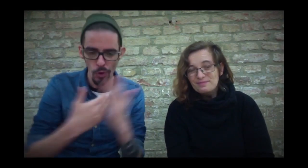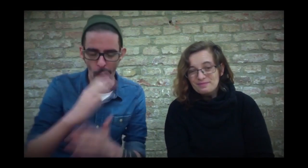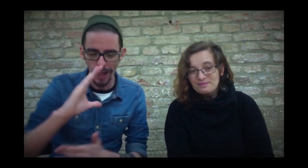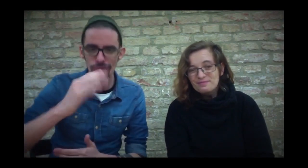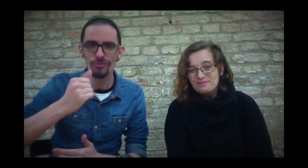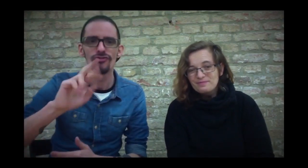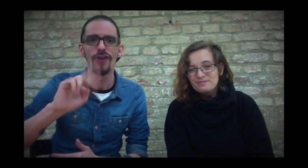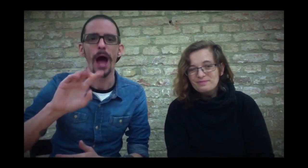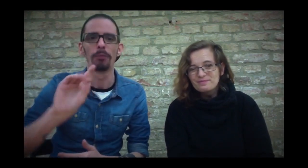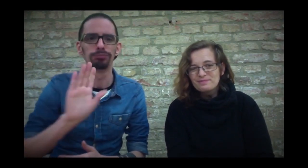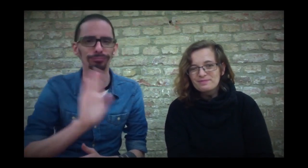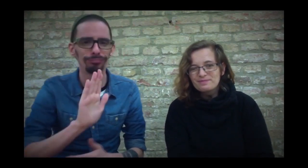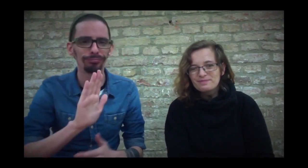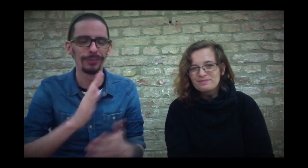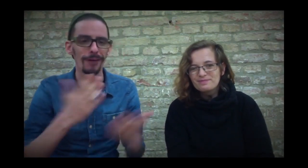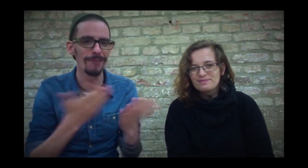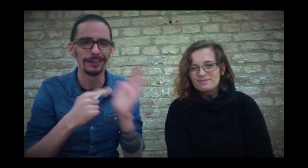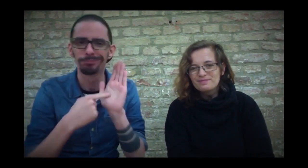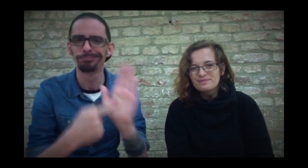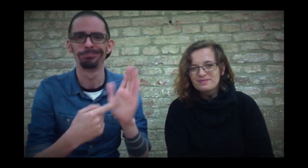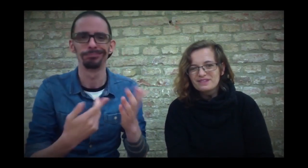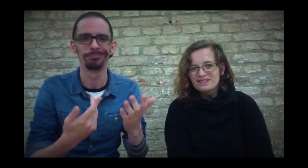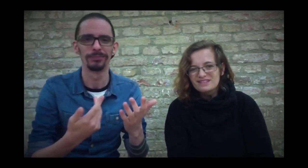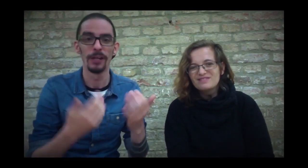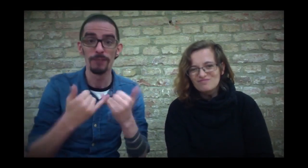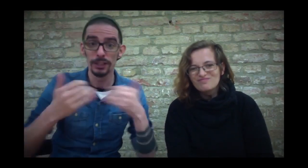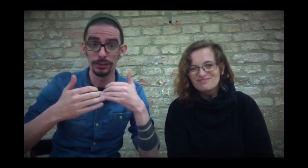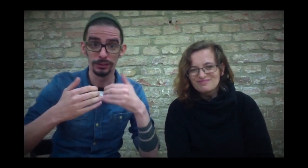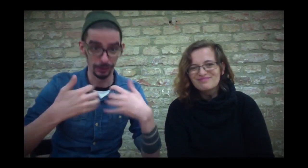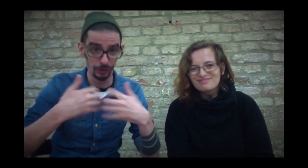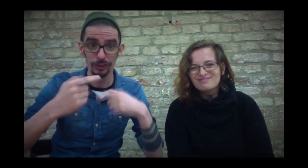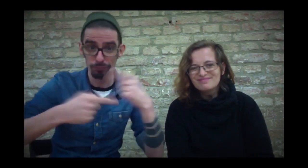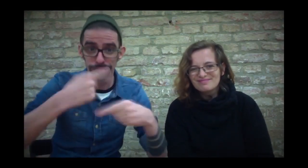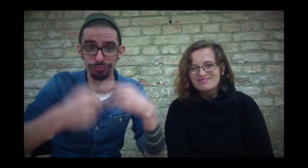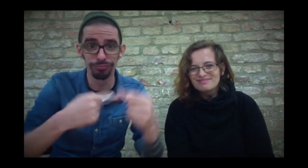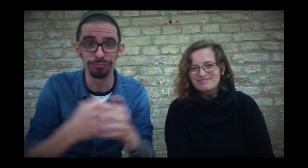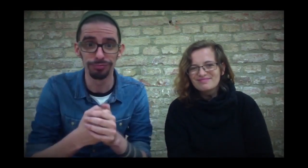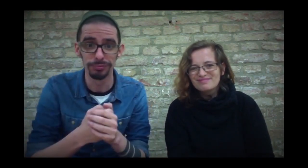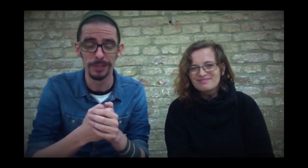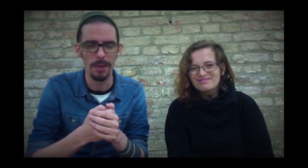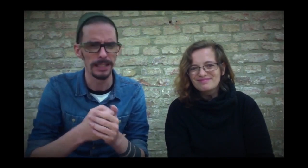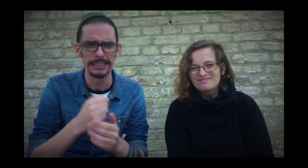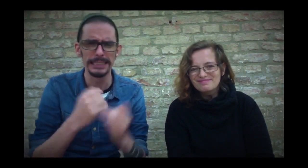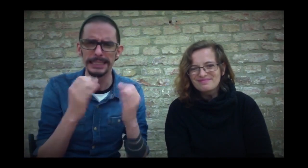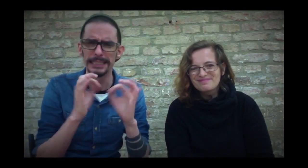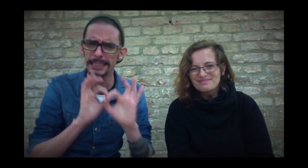That's why I'm curious how the new version of CHARMED and its own history will evolve over time.